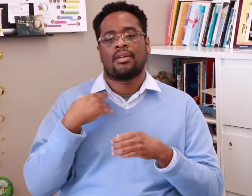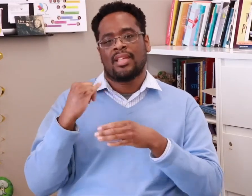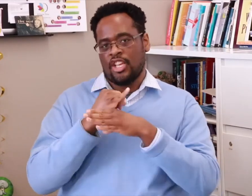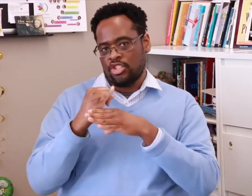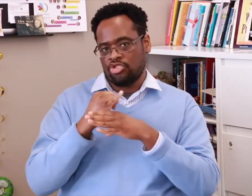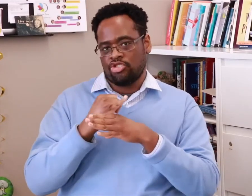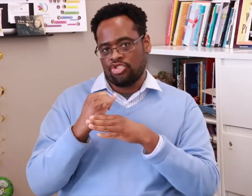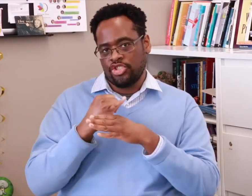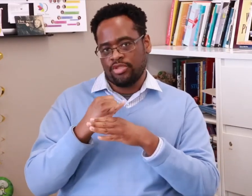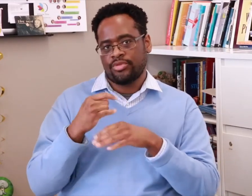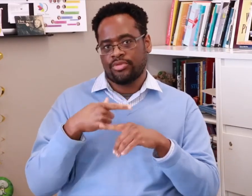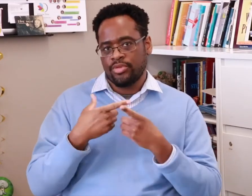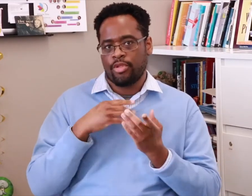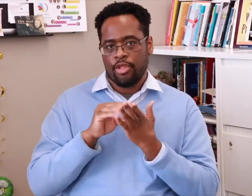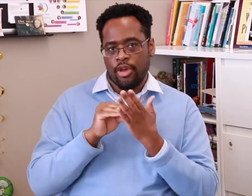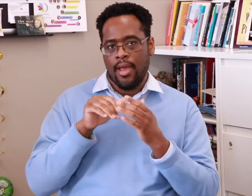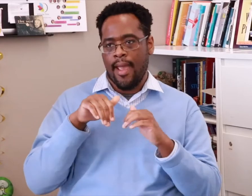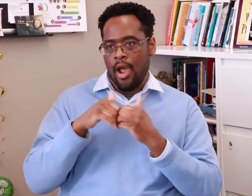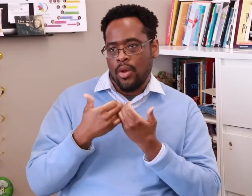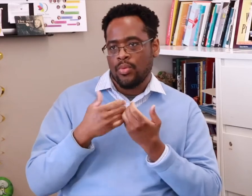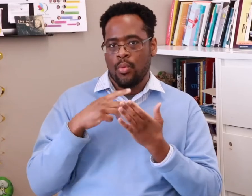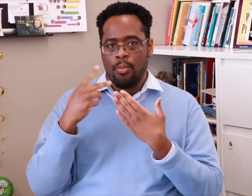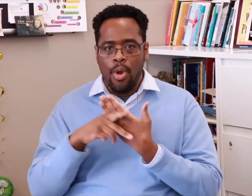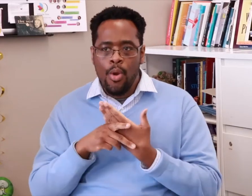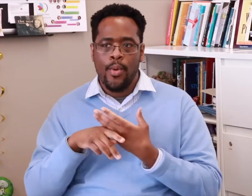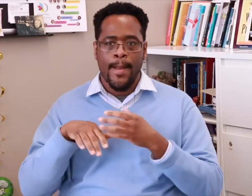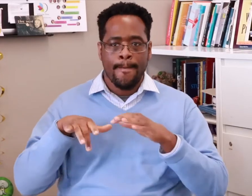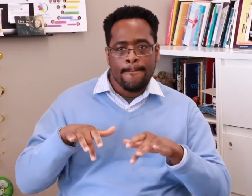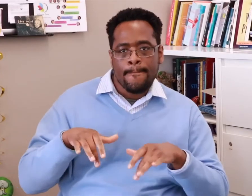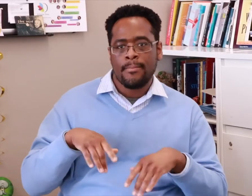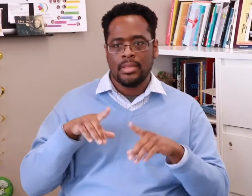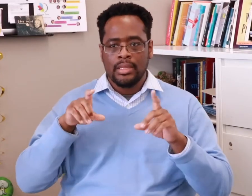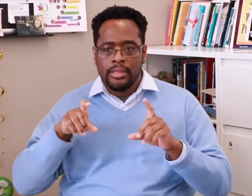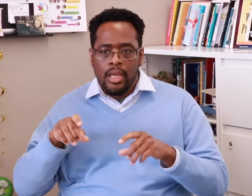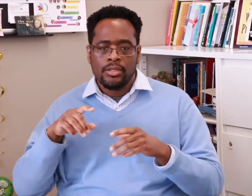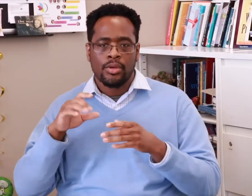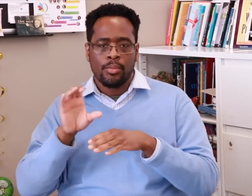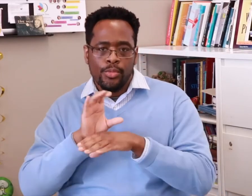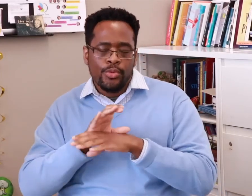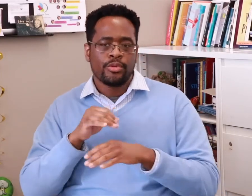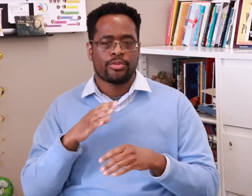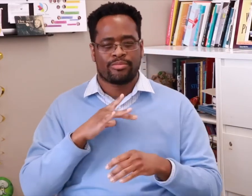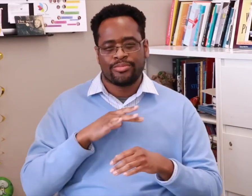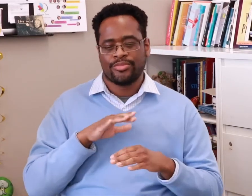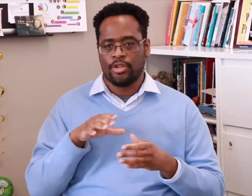to learn more programming and computer related work.